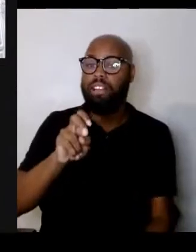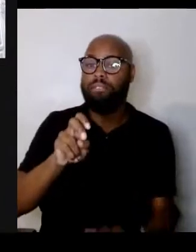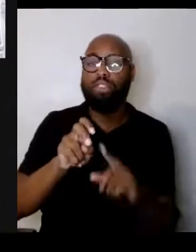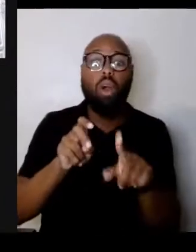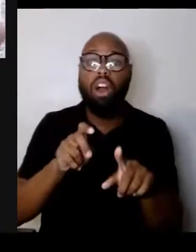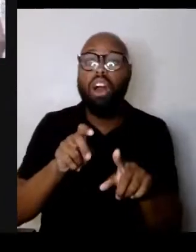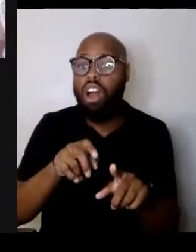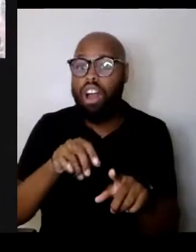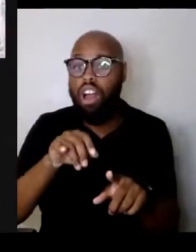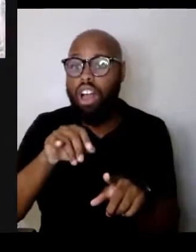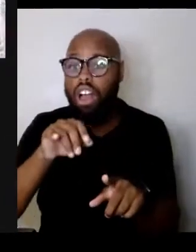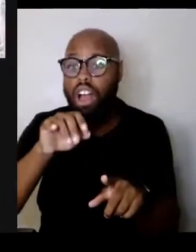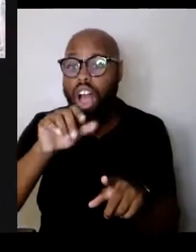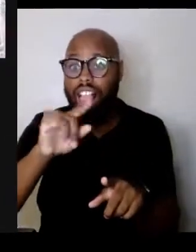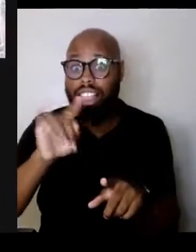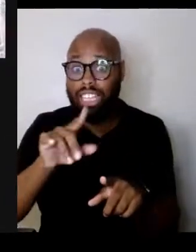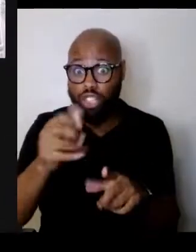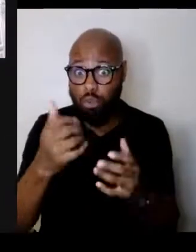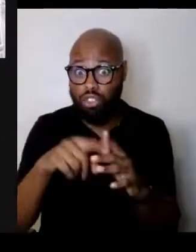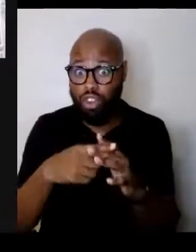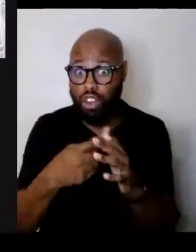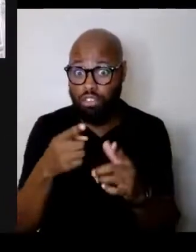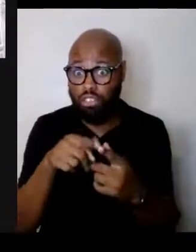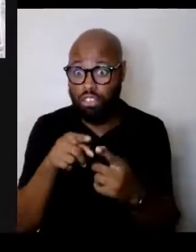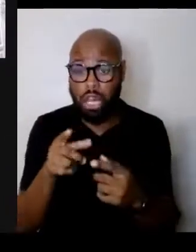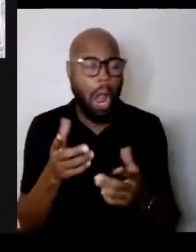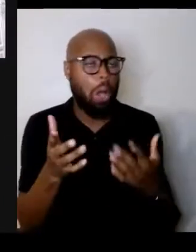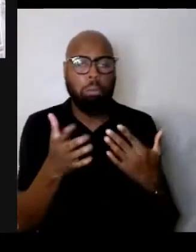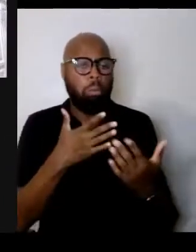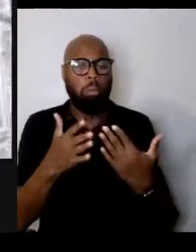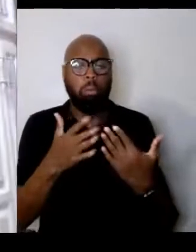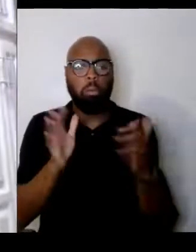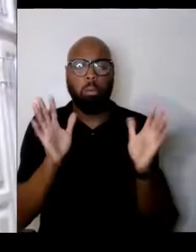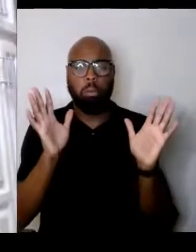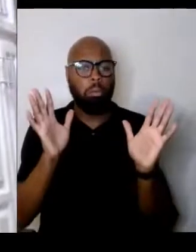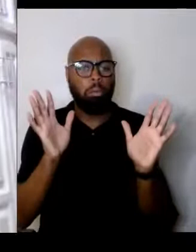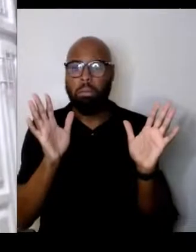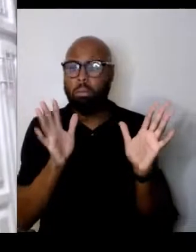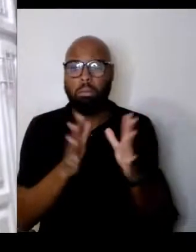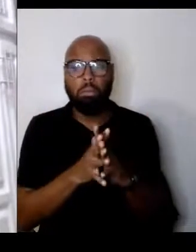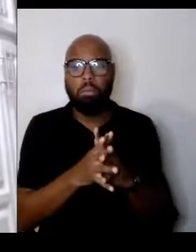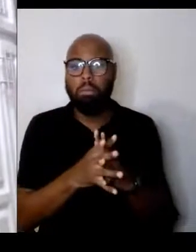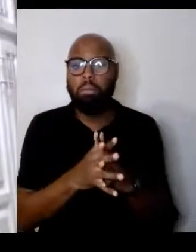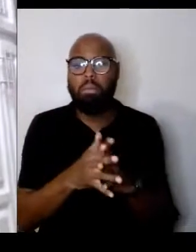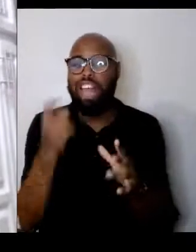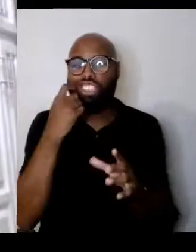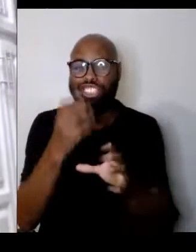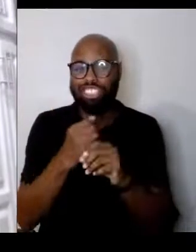you want to go first Aliza and then Mike? It doesn't matter to me. I just got an email from